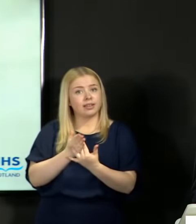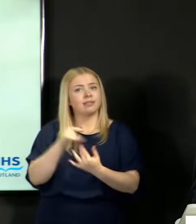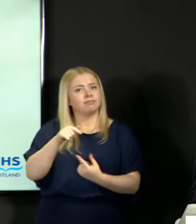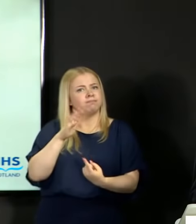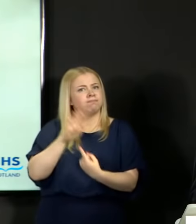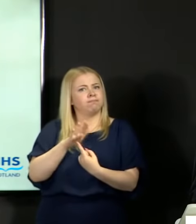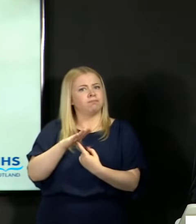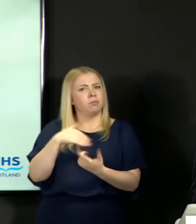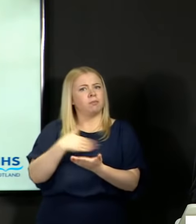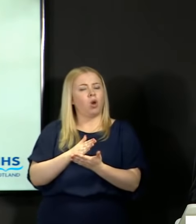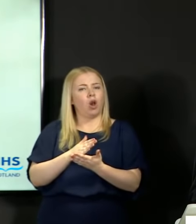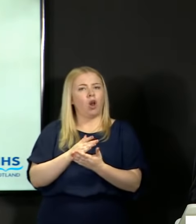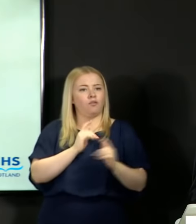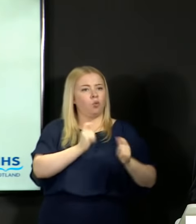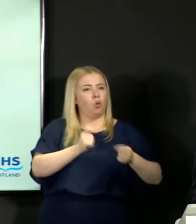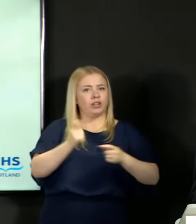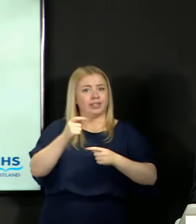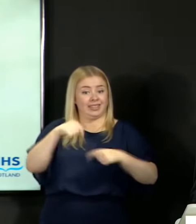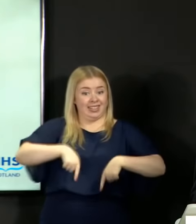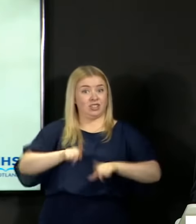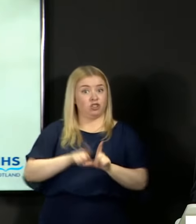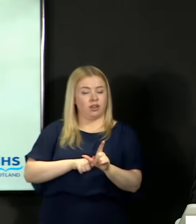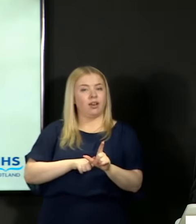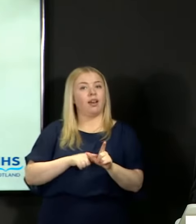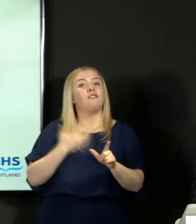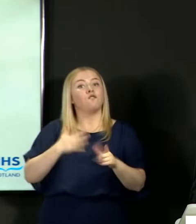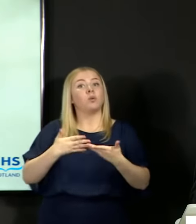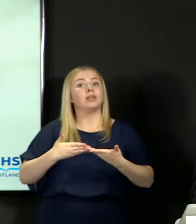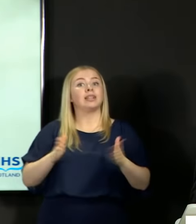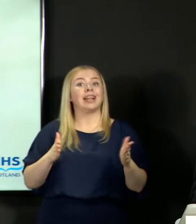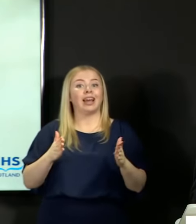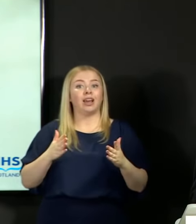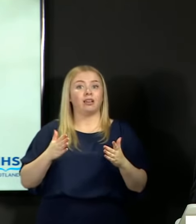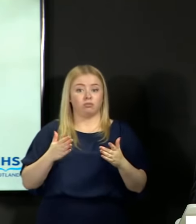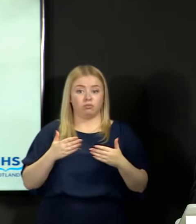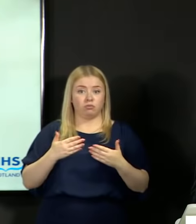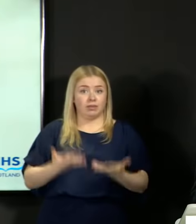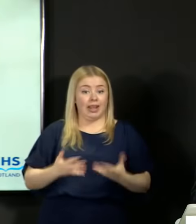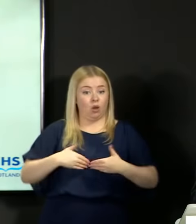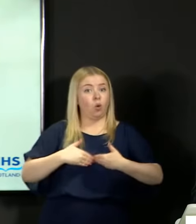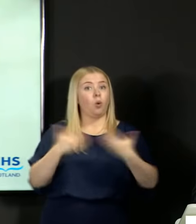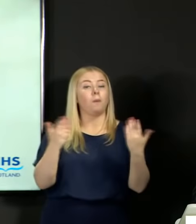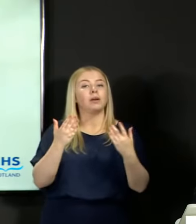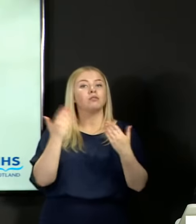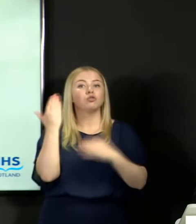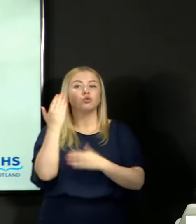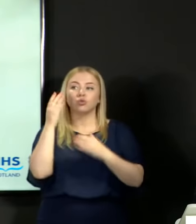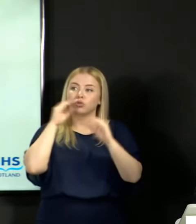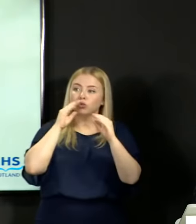awarding this year and from today it will be open for schools and colleges to lodge appeals on behalf of pupils